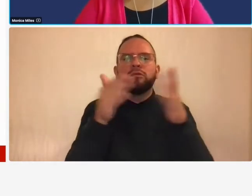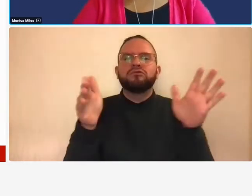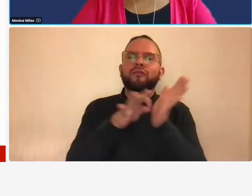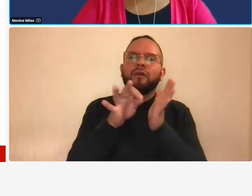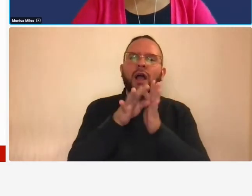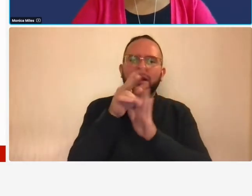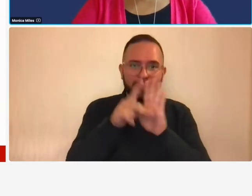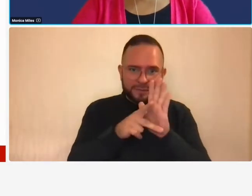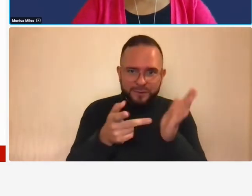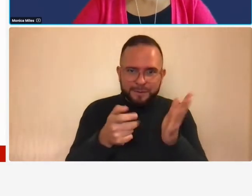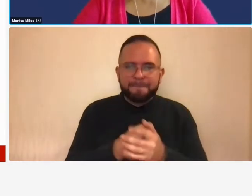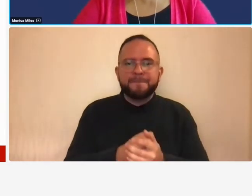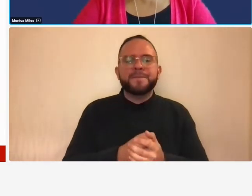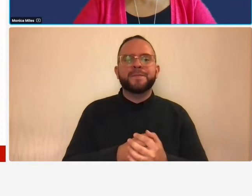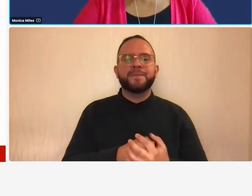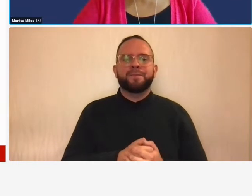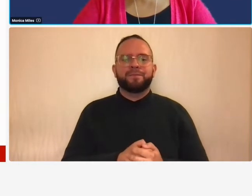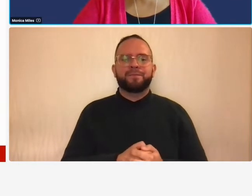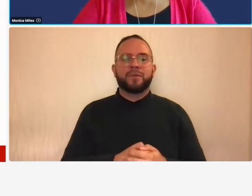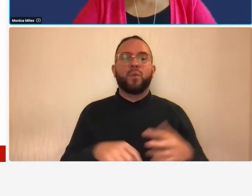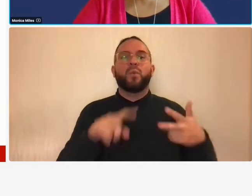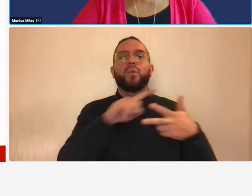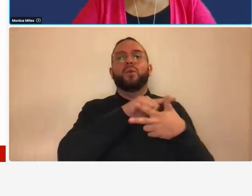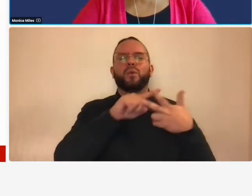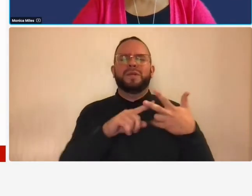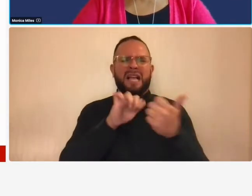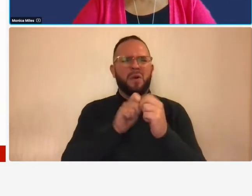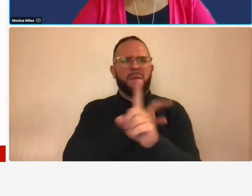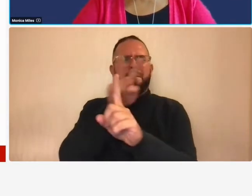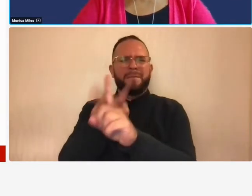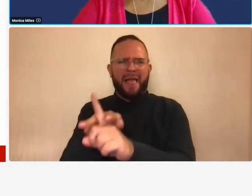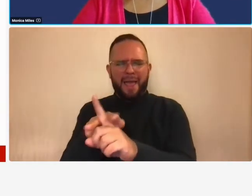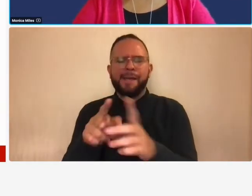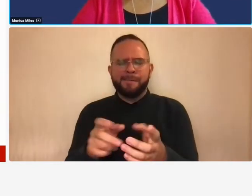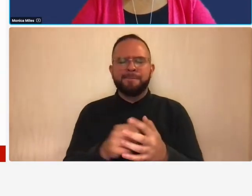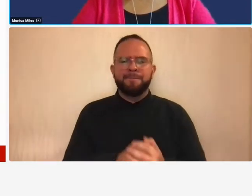so the application of the three c's clarity consistency and comparability they have an